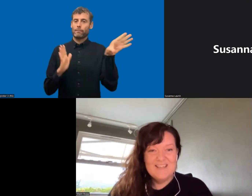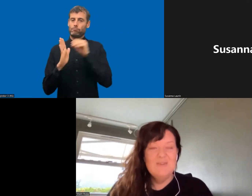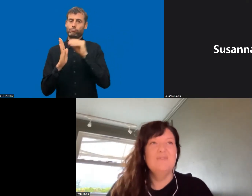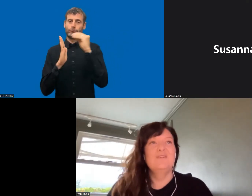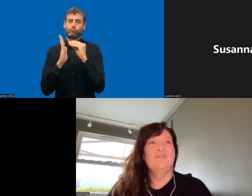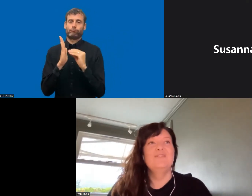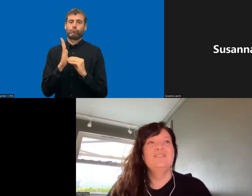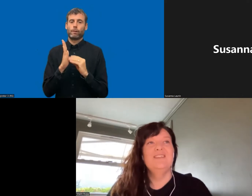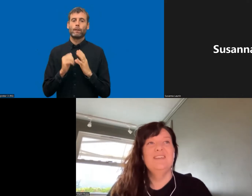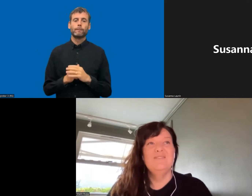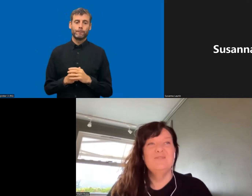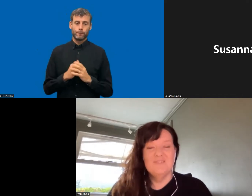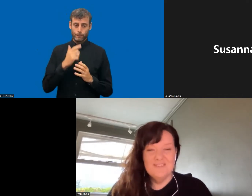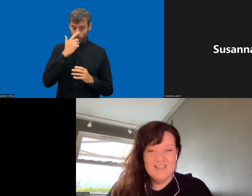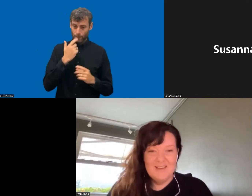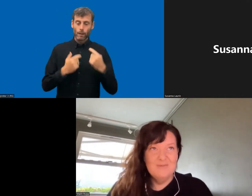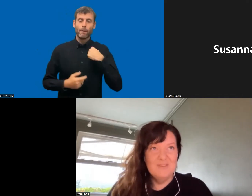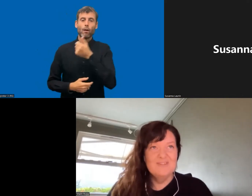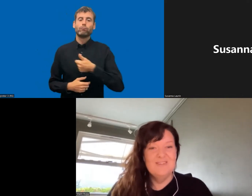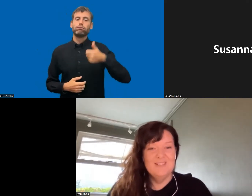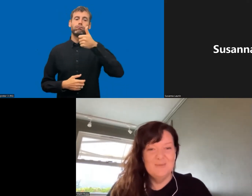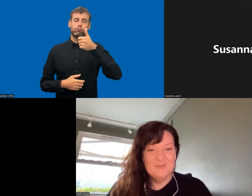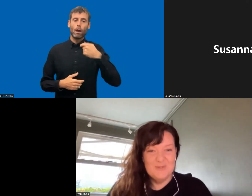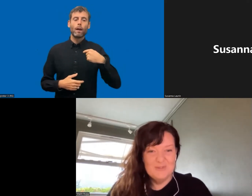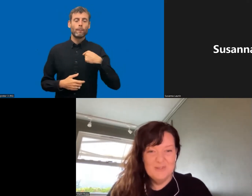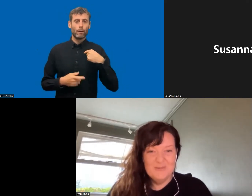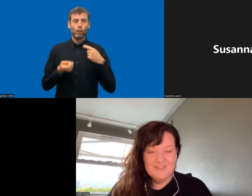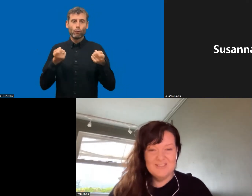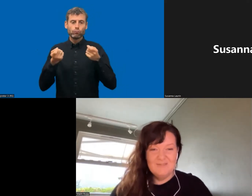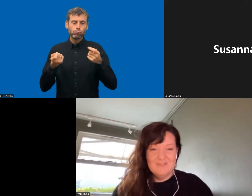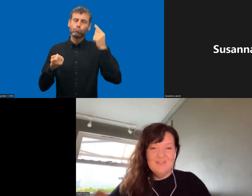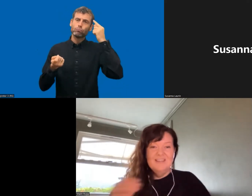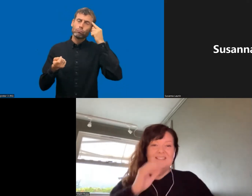head of a authority, for this anniversary to come to talk to you and just have to say